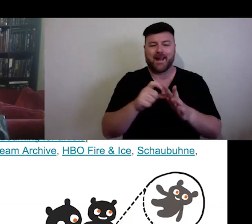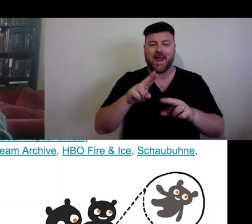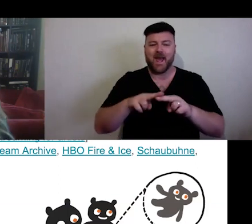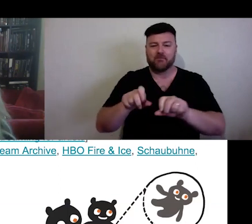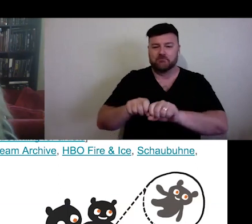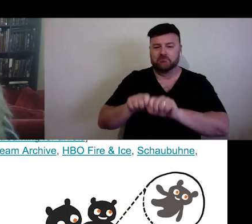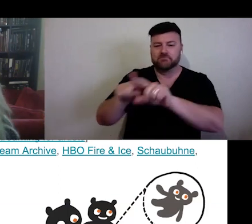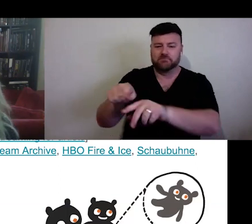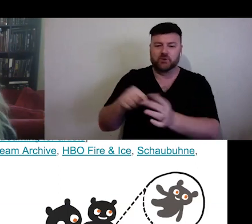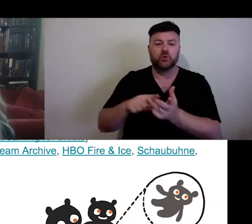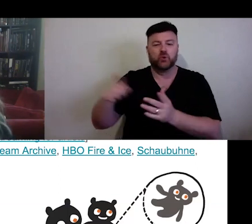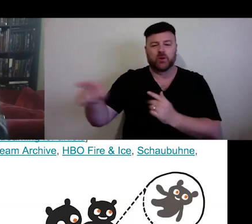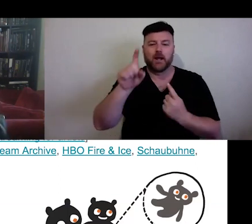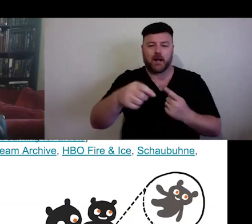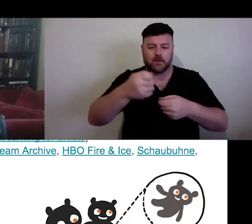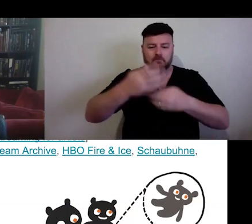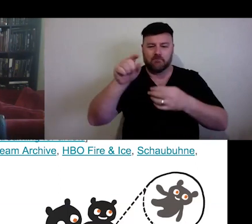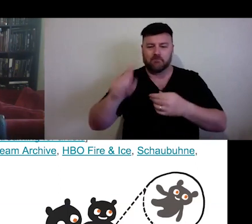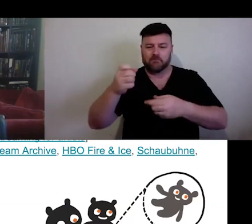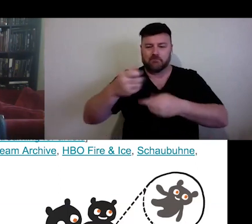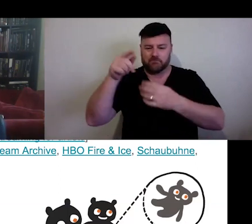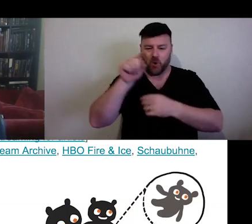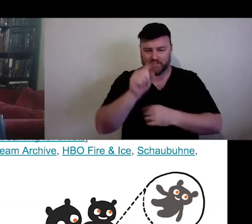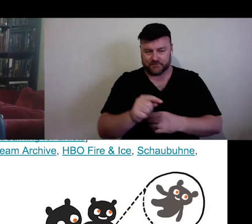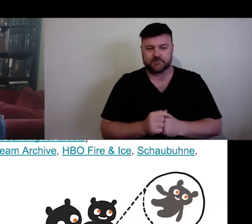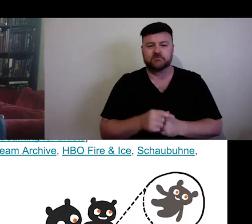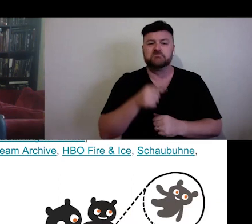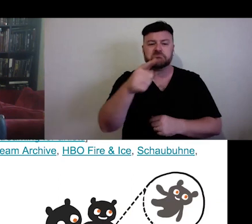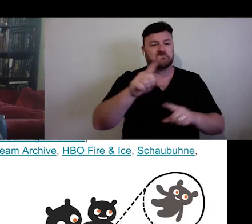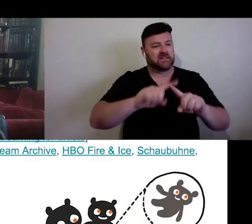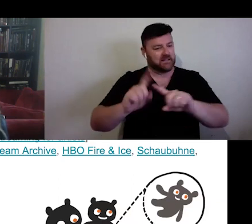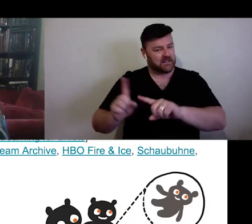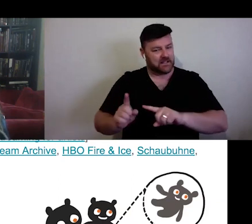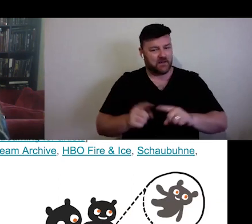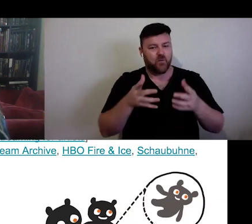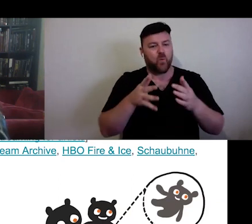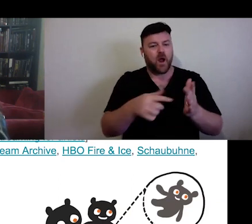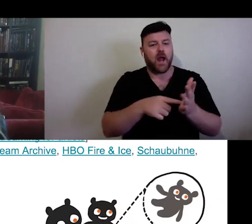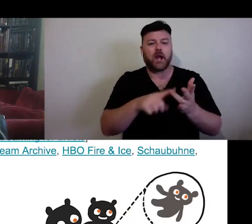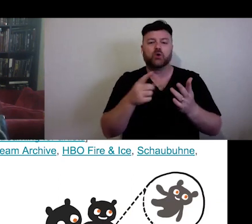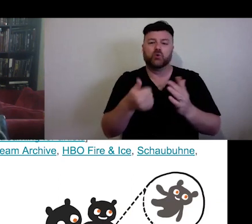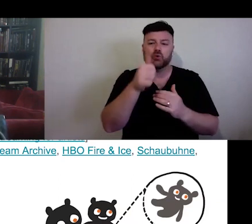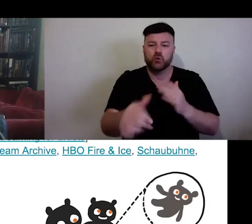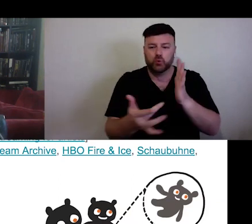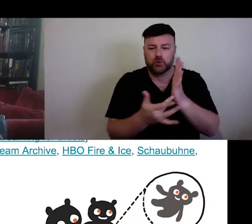them. These are some of the platforms and examples that I have